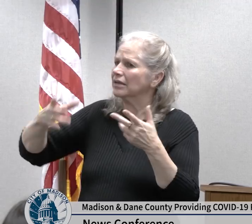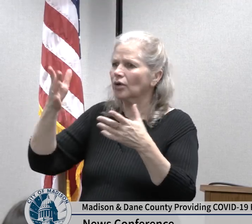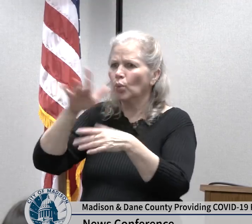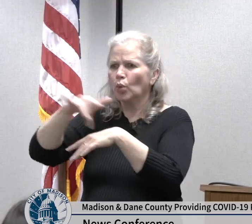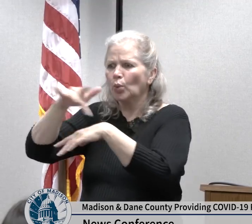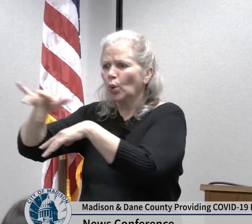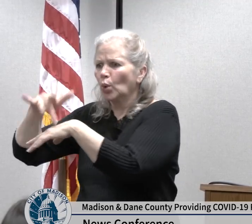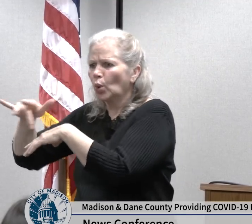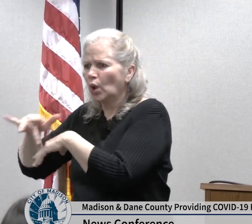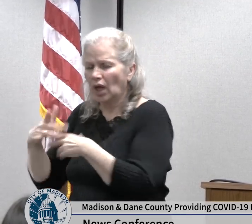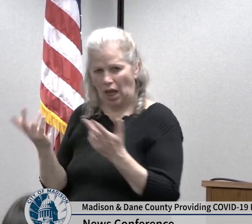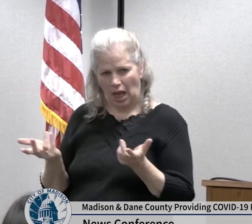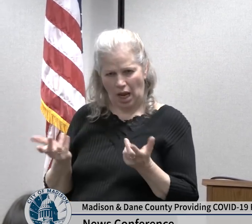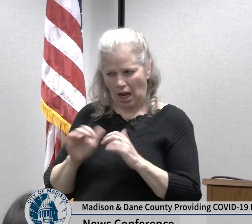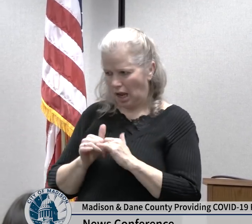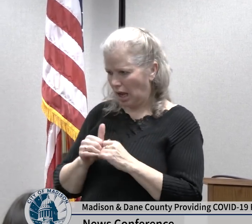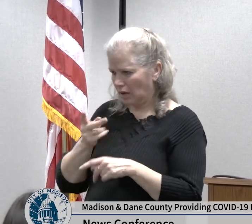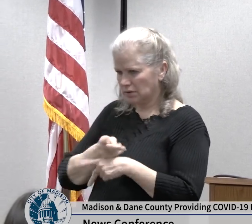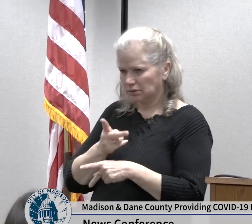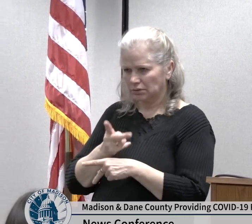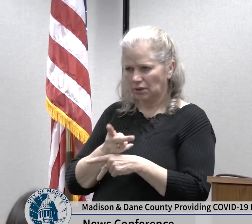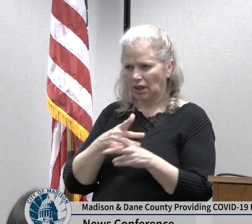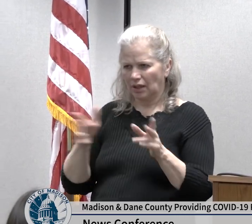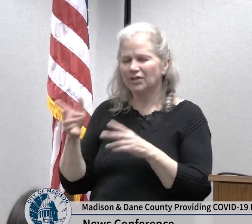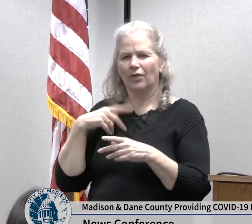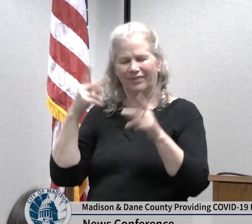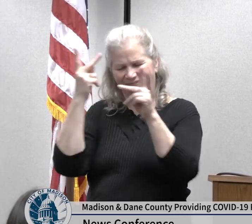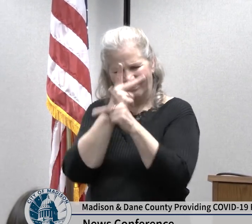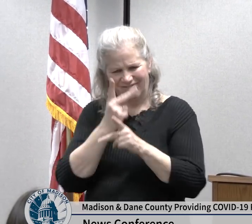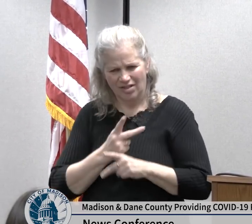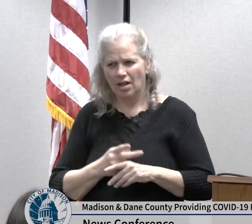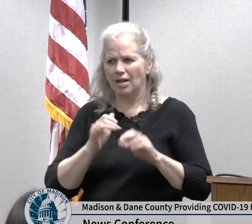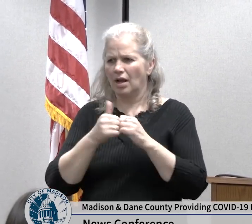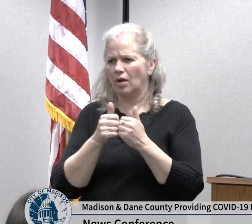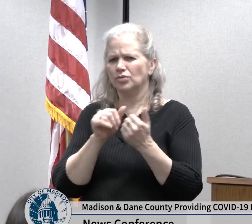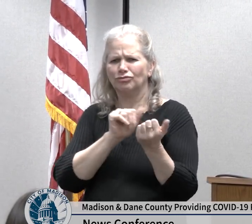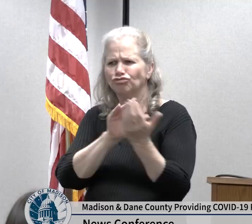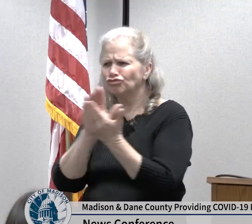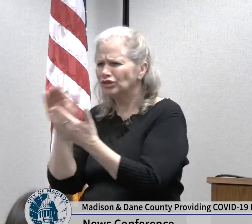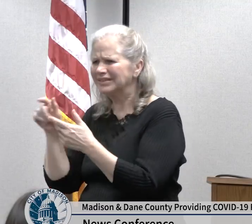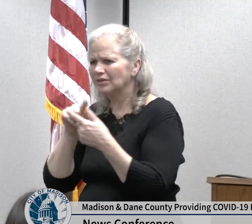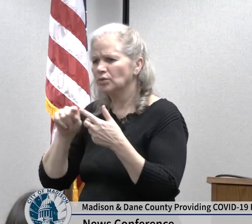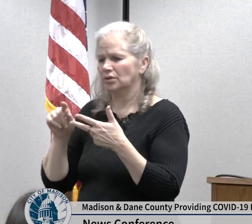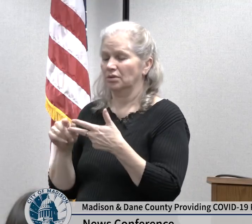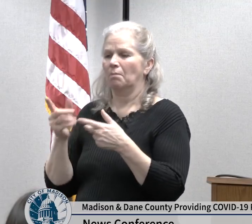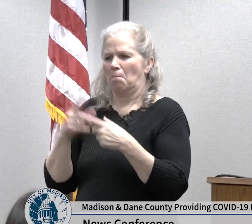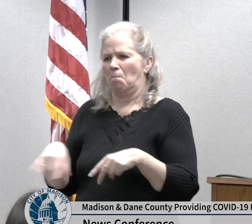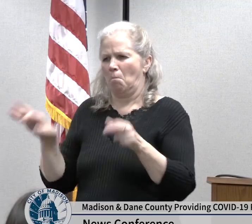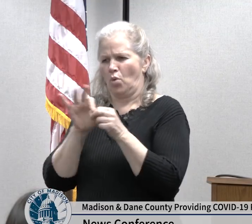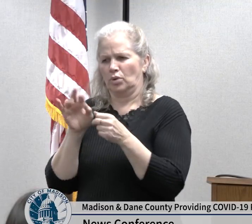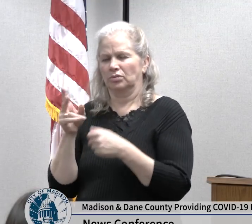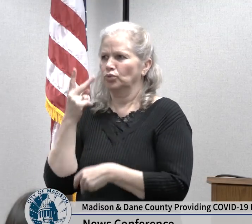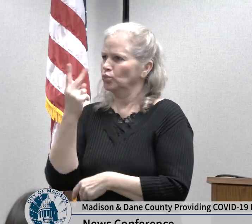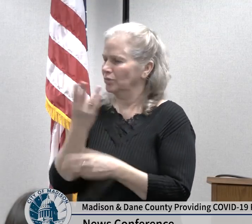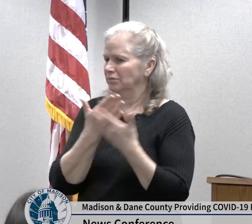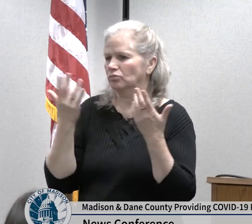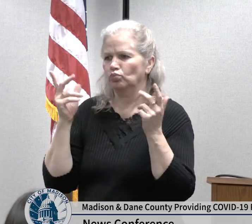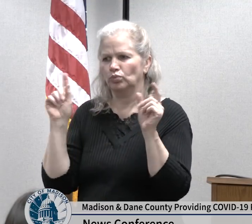there are all kinds of plans that are being put in place to be able to do two things one is conserve the PPE we have and use